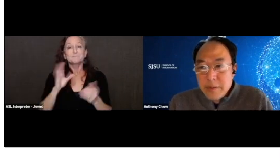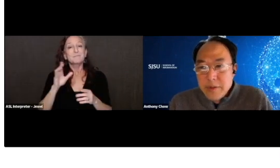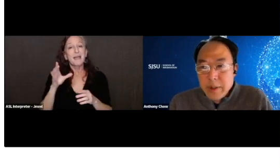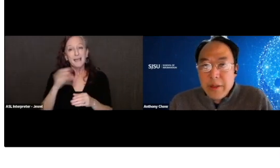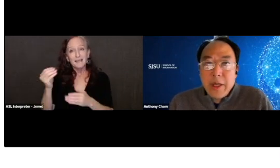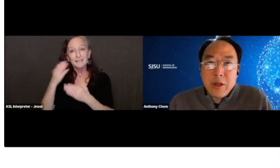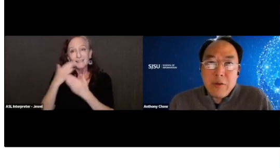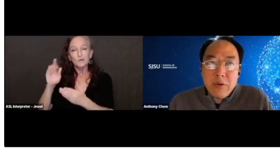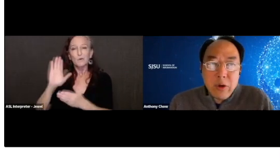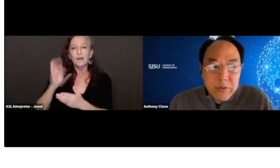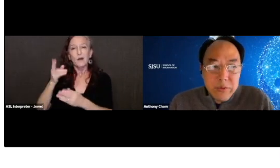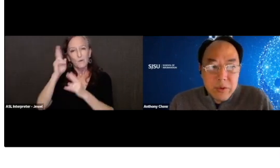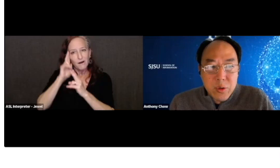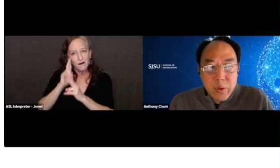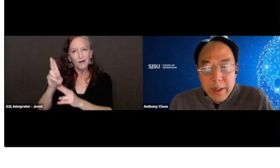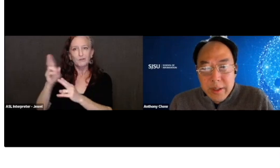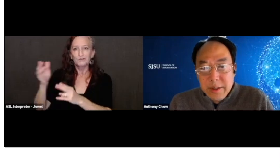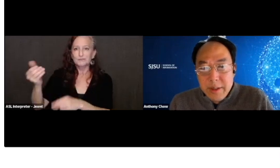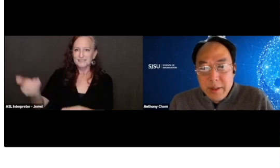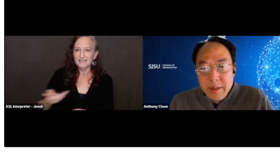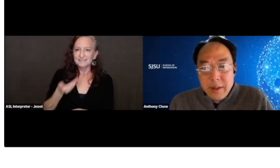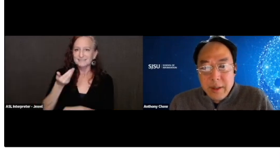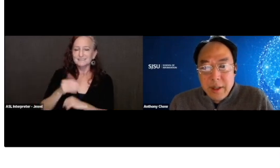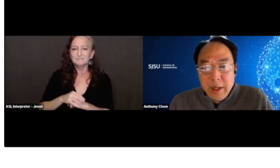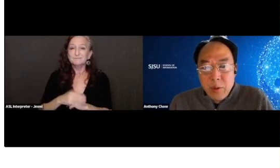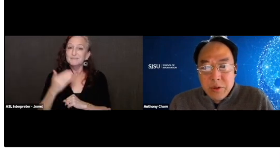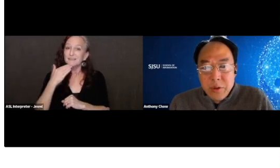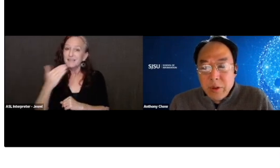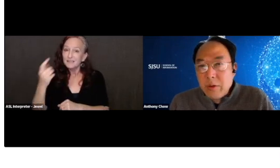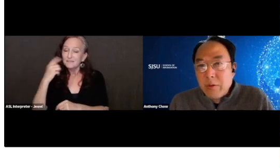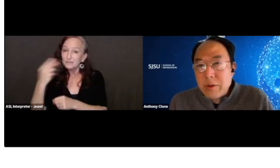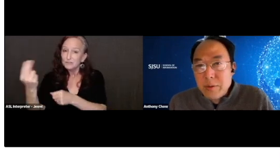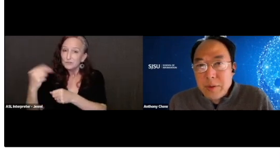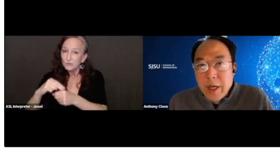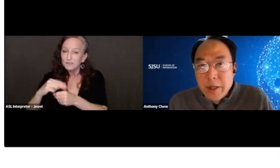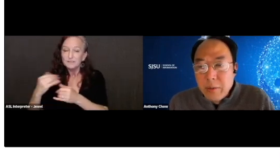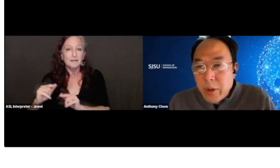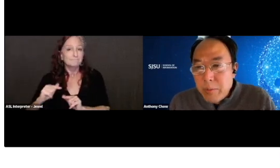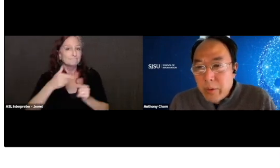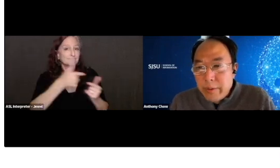So, again, thank you very much for joining us and I will turn it over to Dr. Mary Bolin.